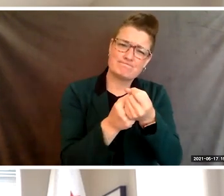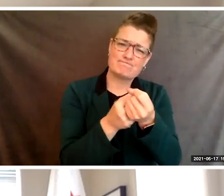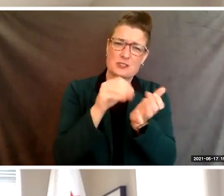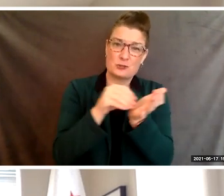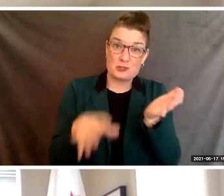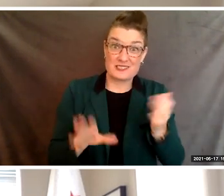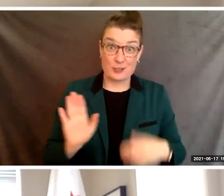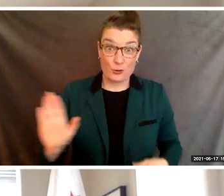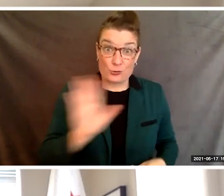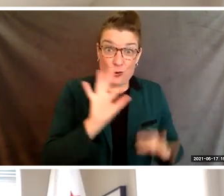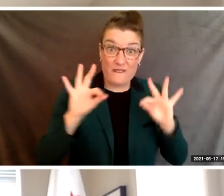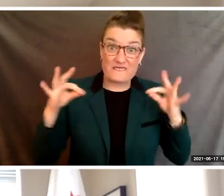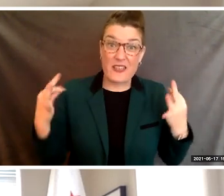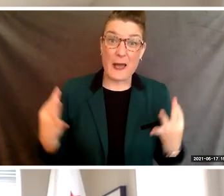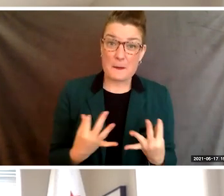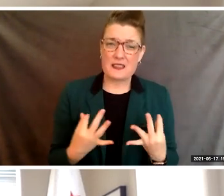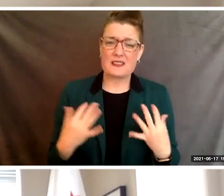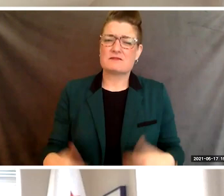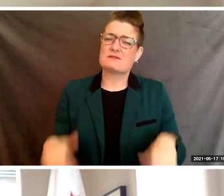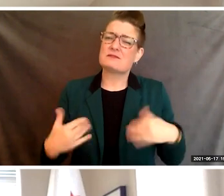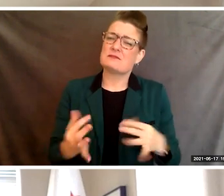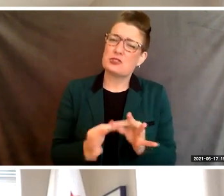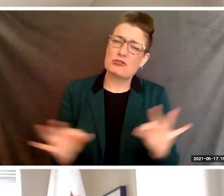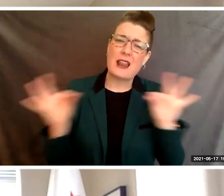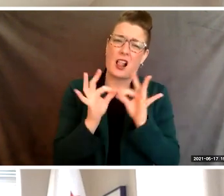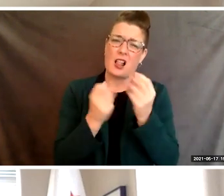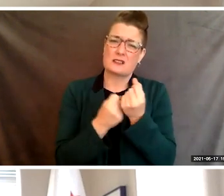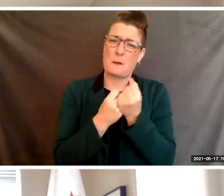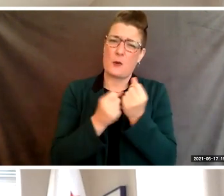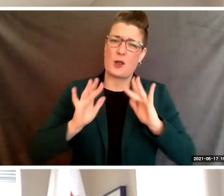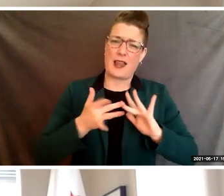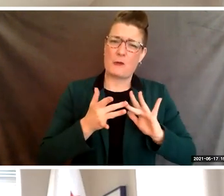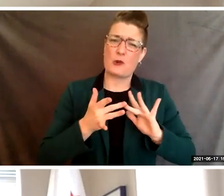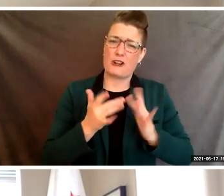for being a critical support network, to help you succeed.